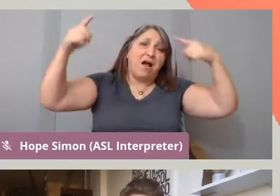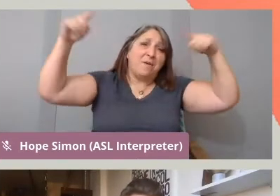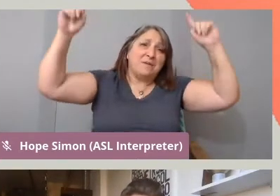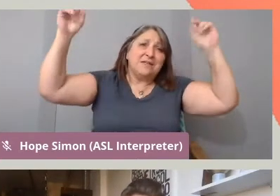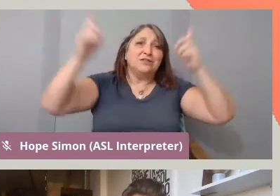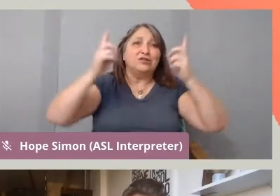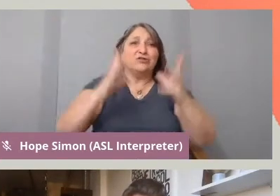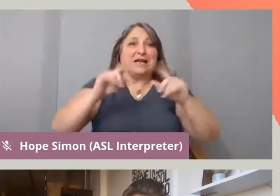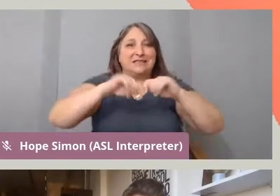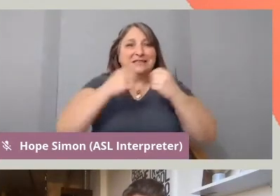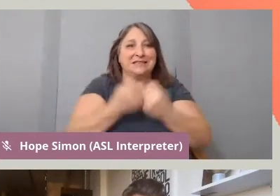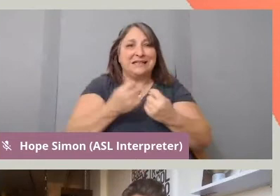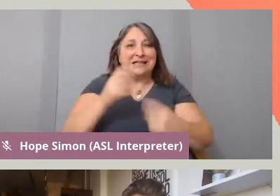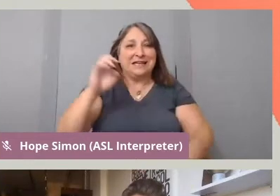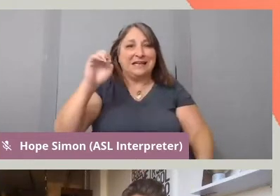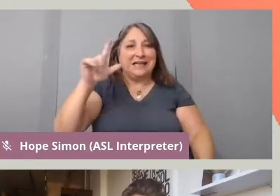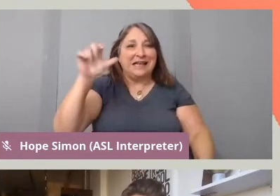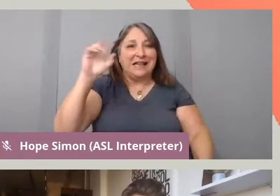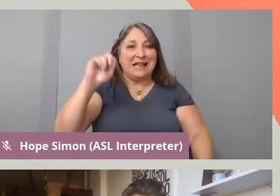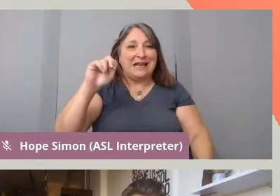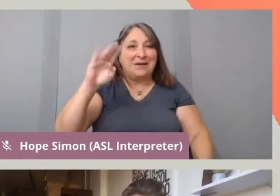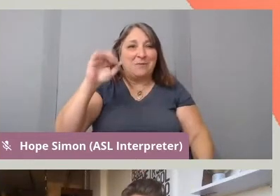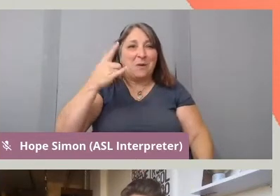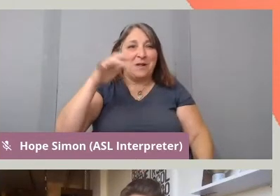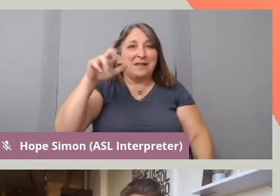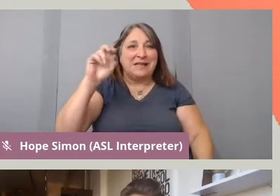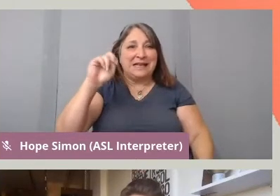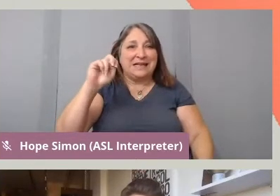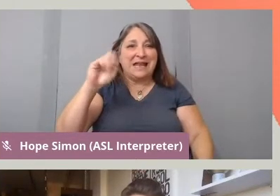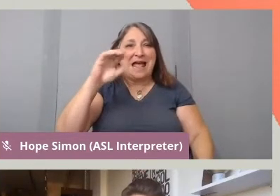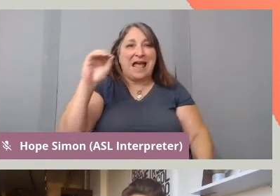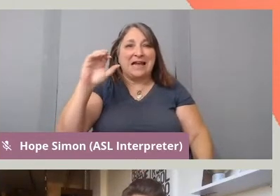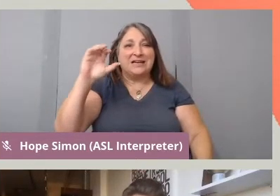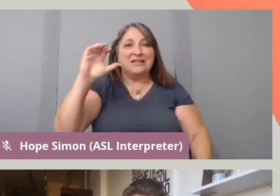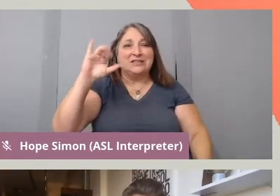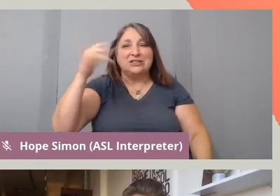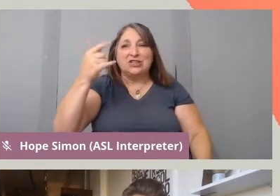Elan Bogarin and Jonathan Bogarin and I hope you don't mind,